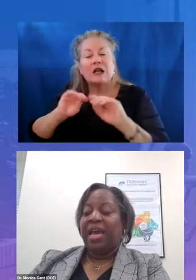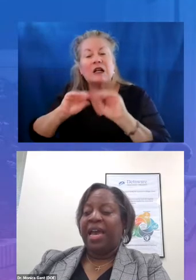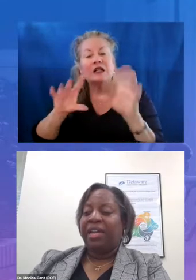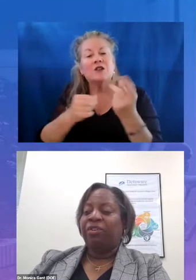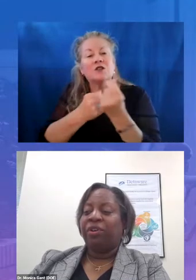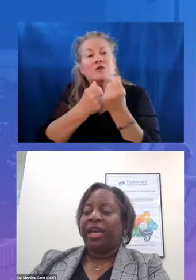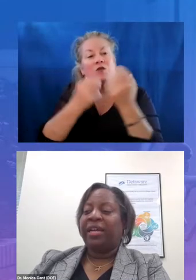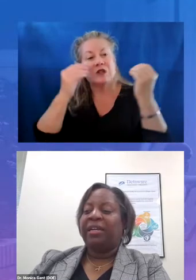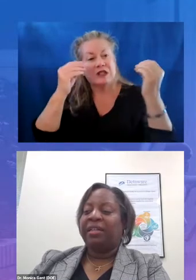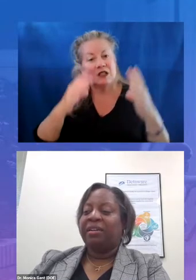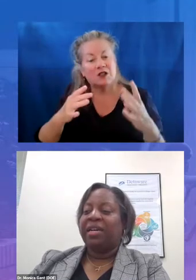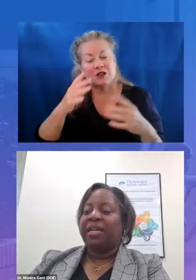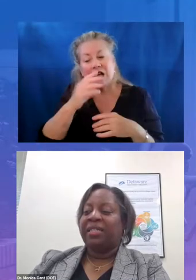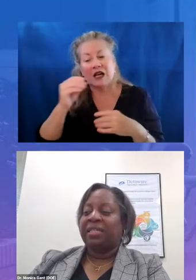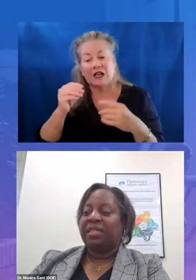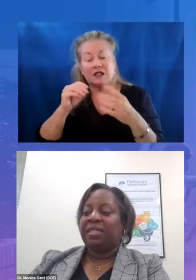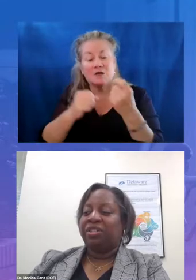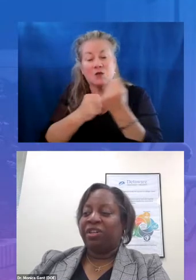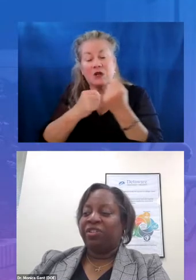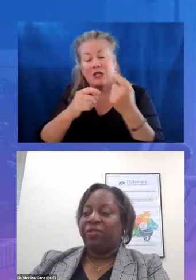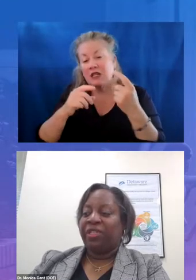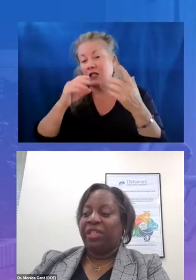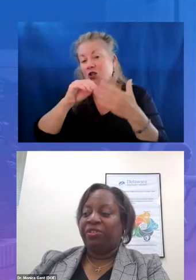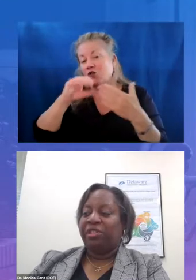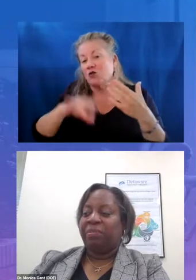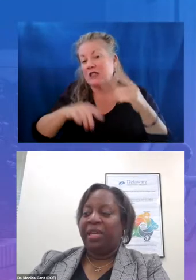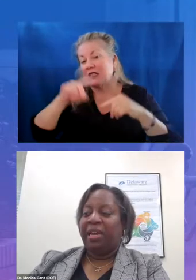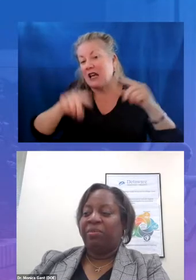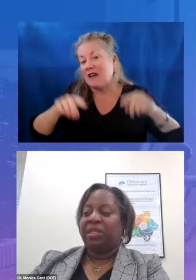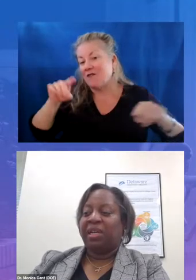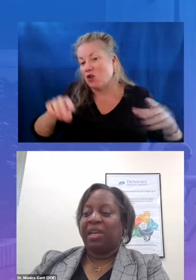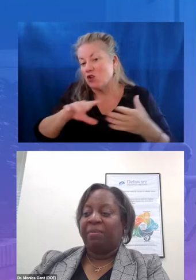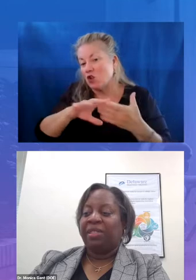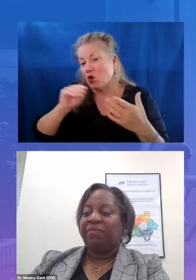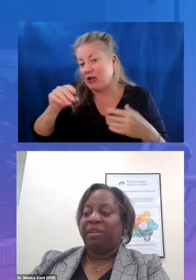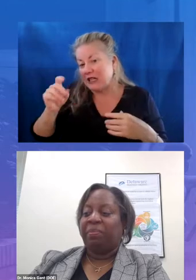and create a clear and consistent structure for teachers to be able to collaboratively plan